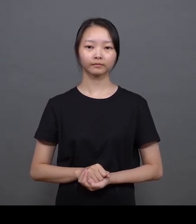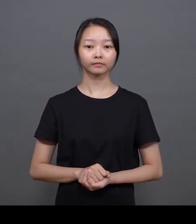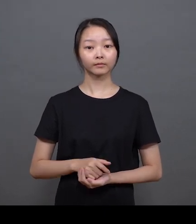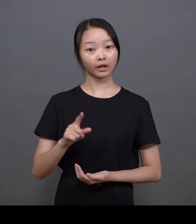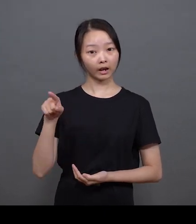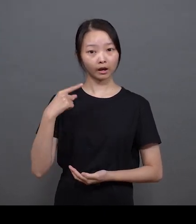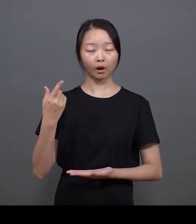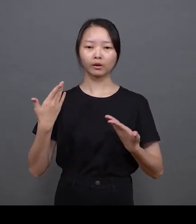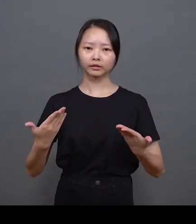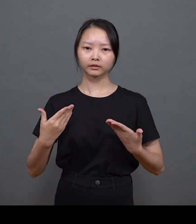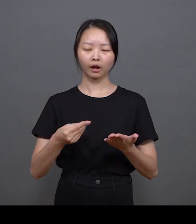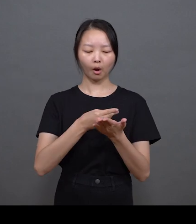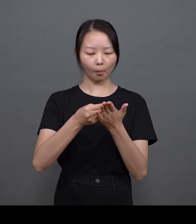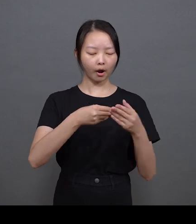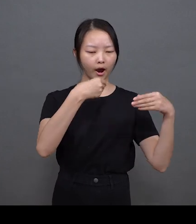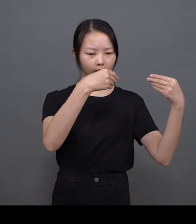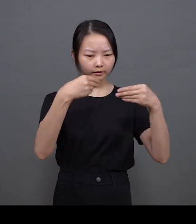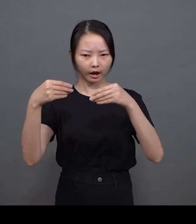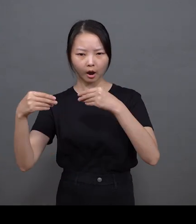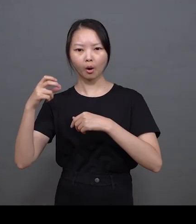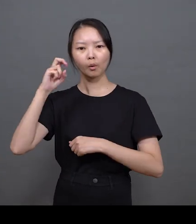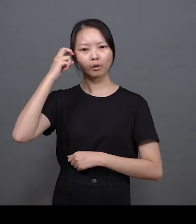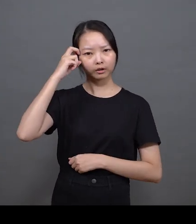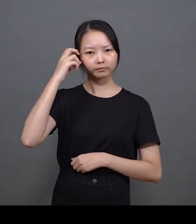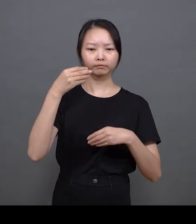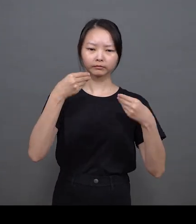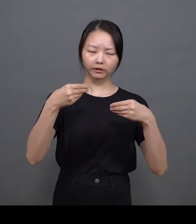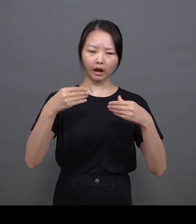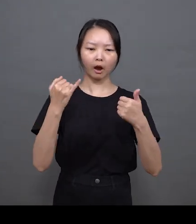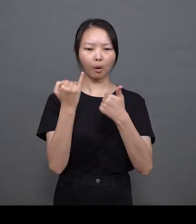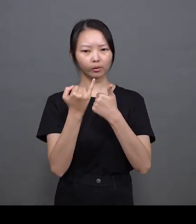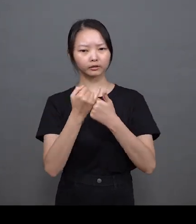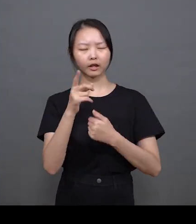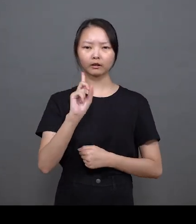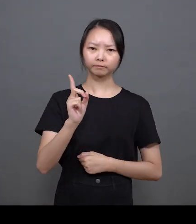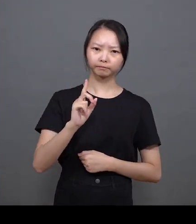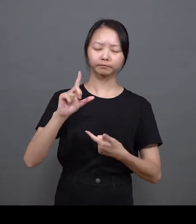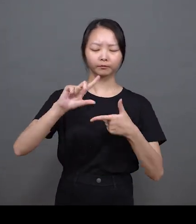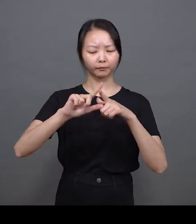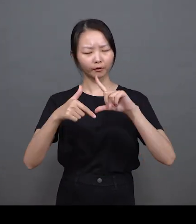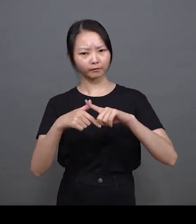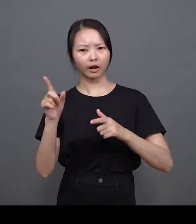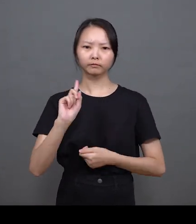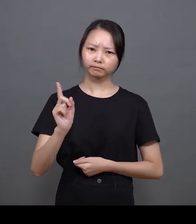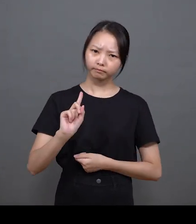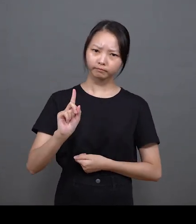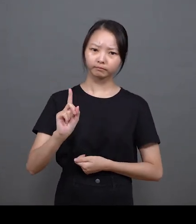Another thing is that I always think about how to teach my students and what’s the best way to teach them